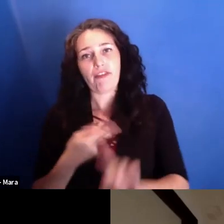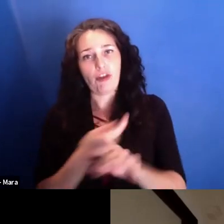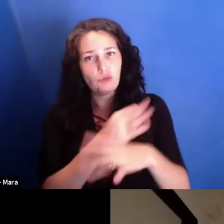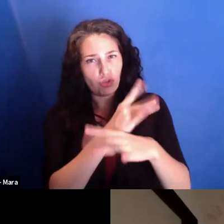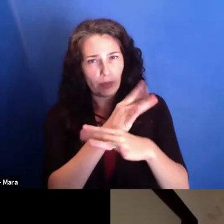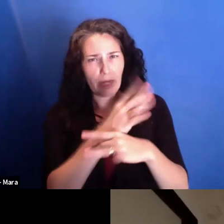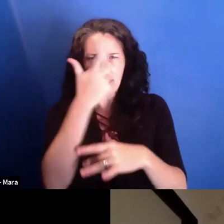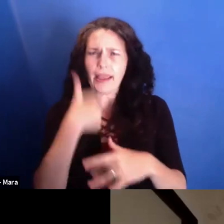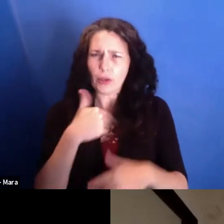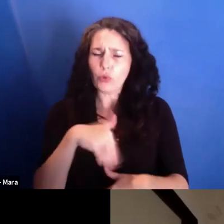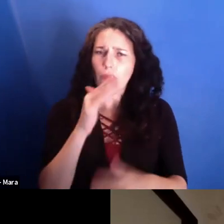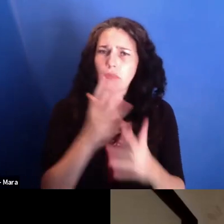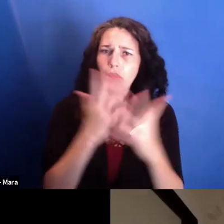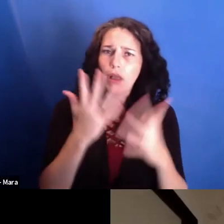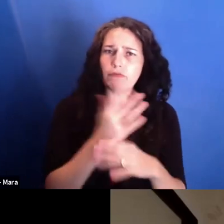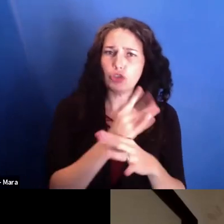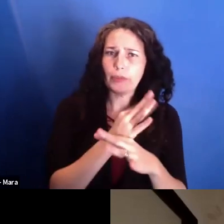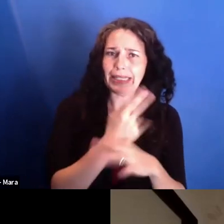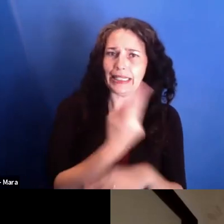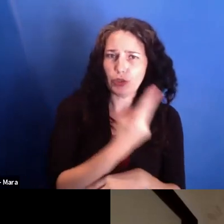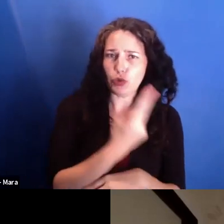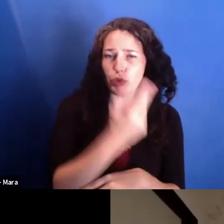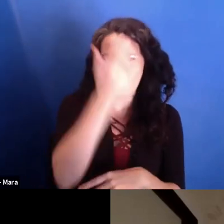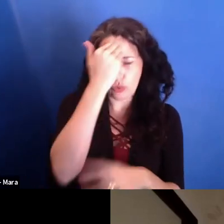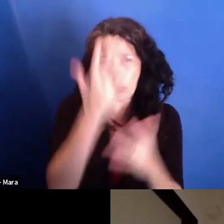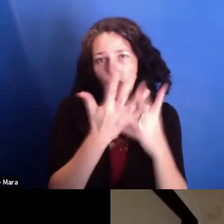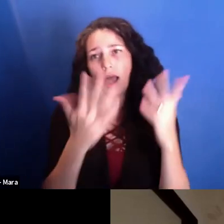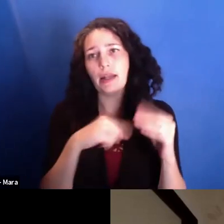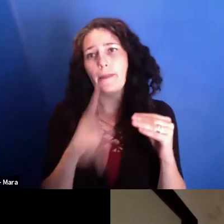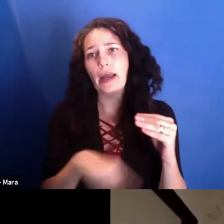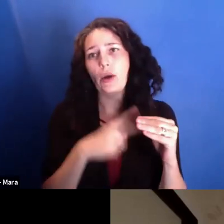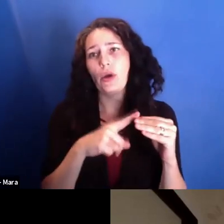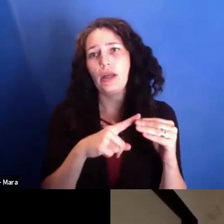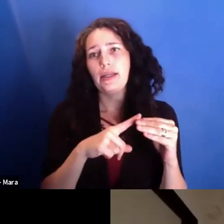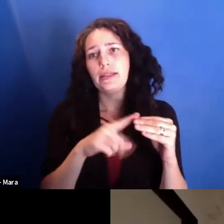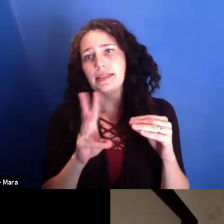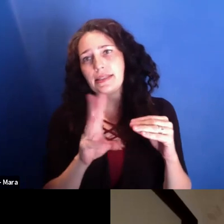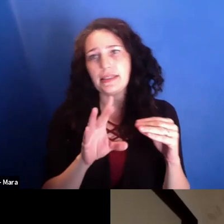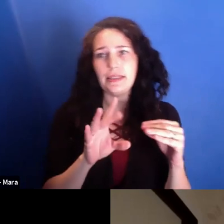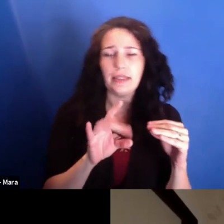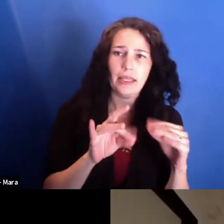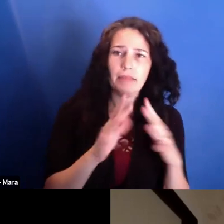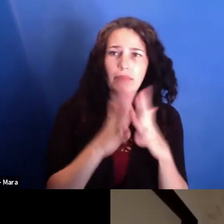and knowing so much about '68 and having a lot of contact with people in the cultural worlds